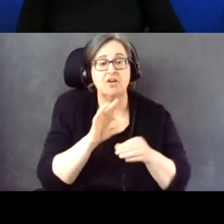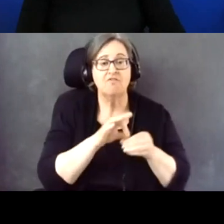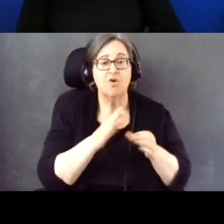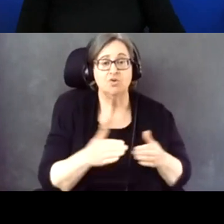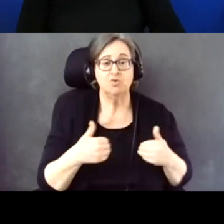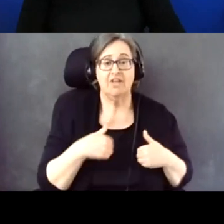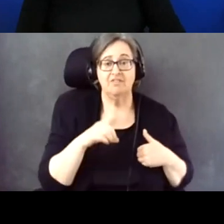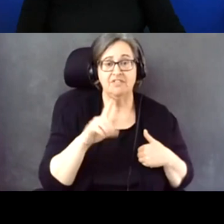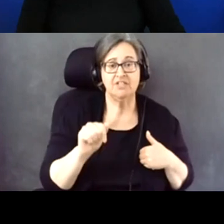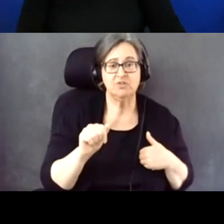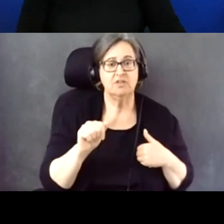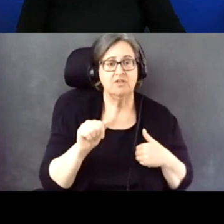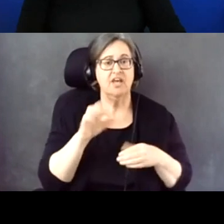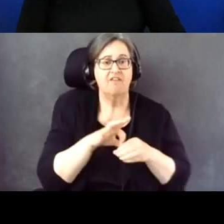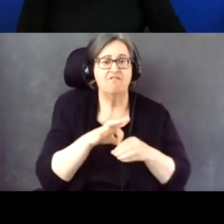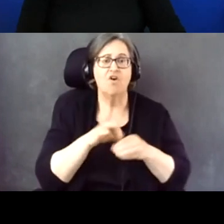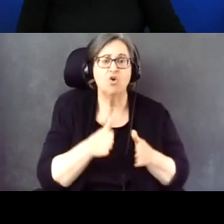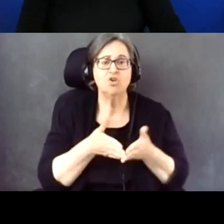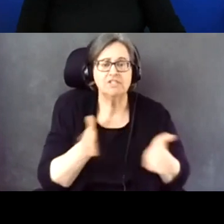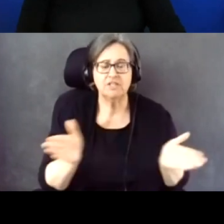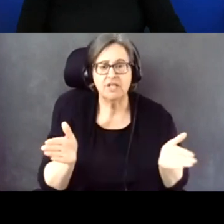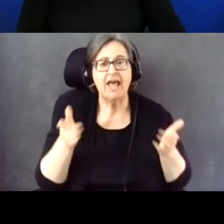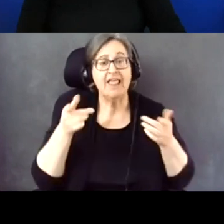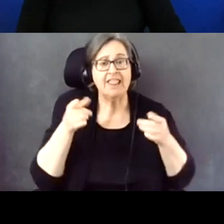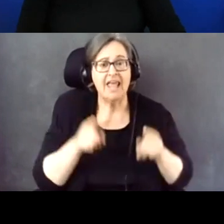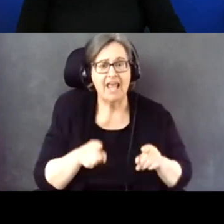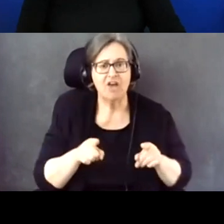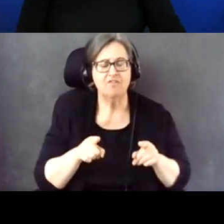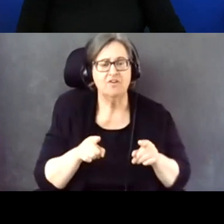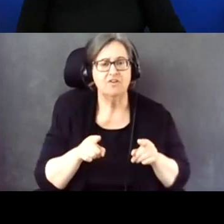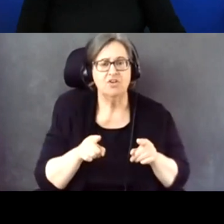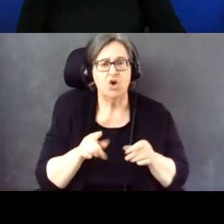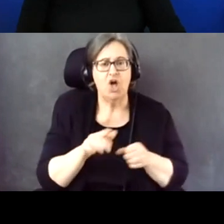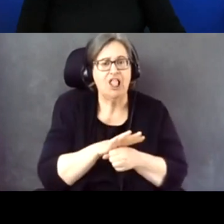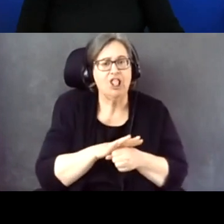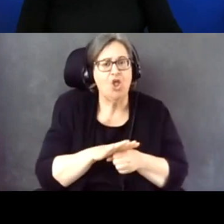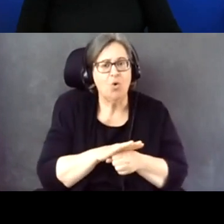and voters generally are going to be happening on a local level.